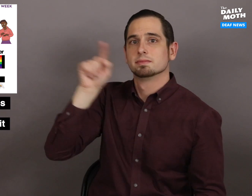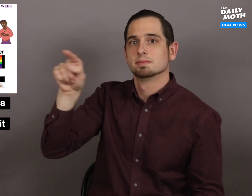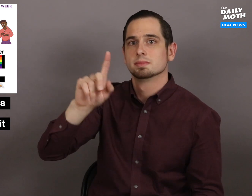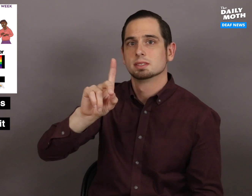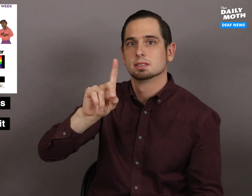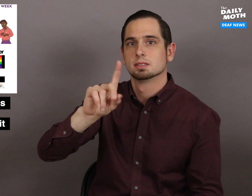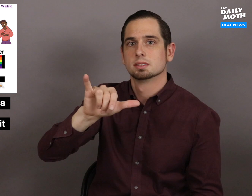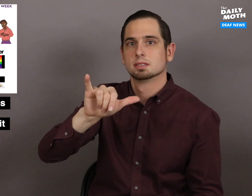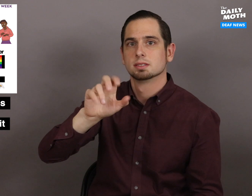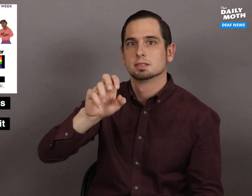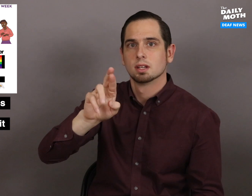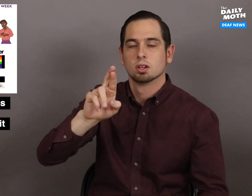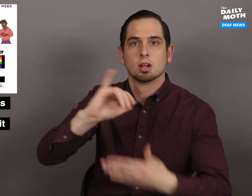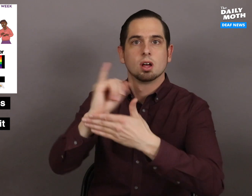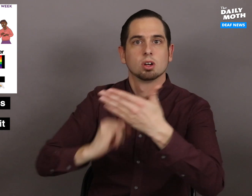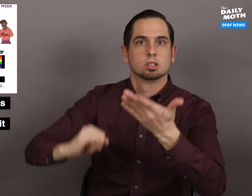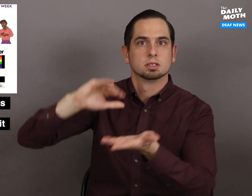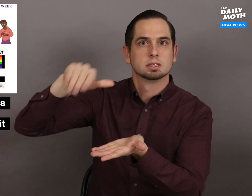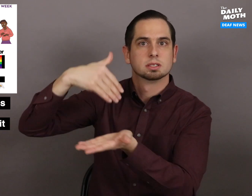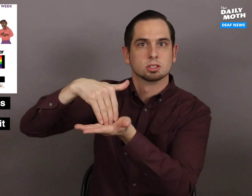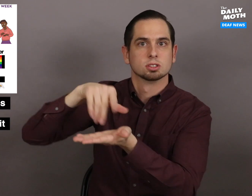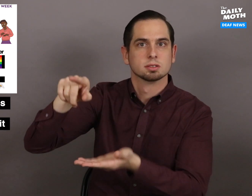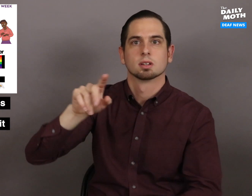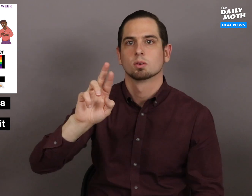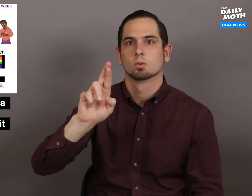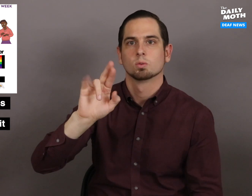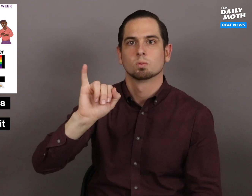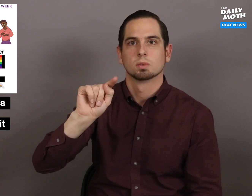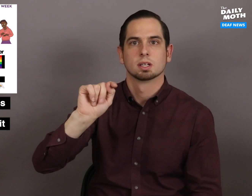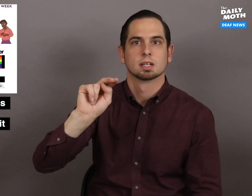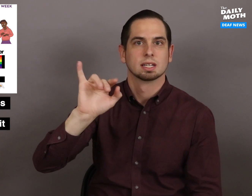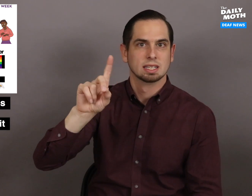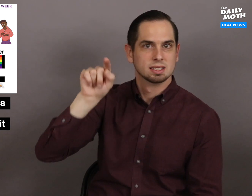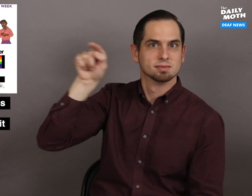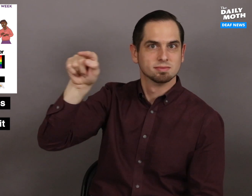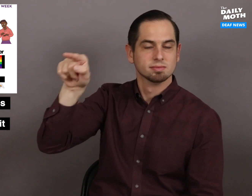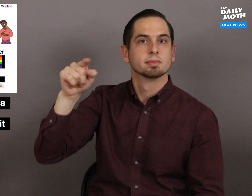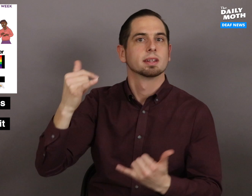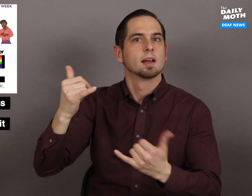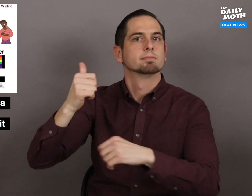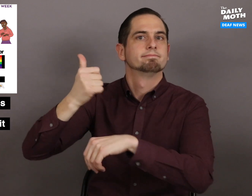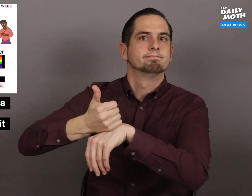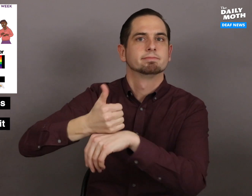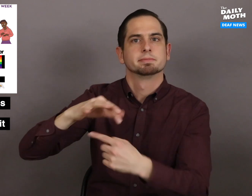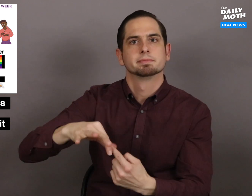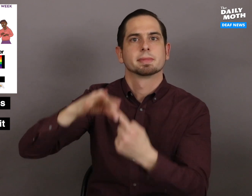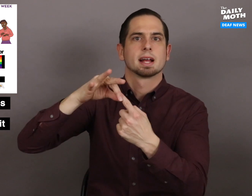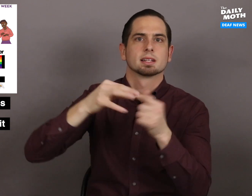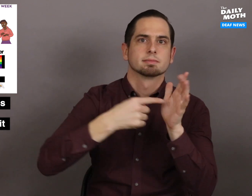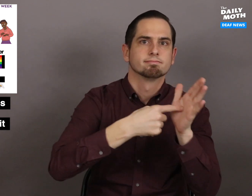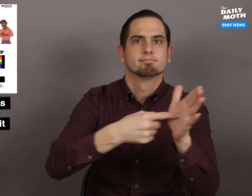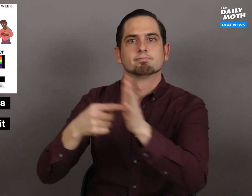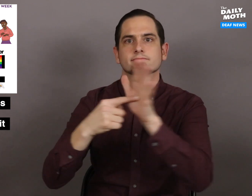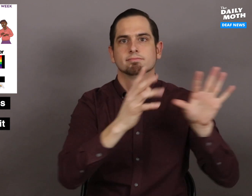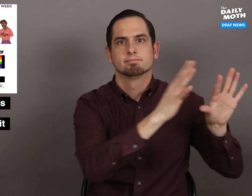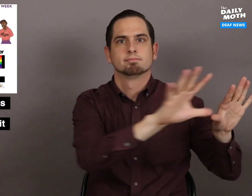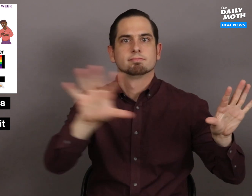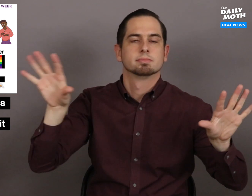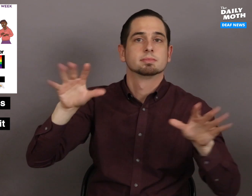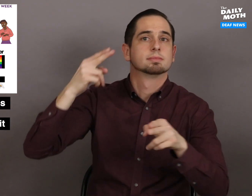The Dyer Arts Center at RIT/NTID has a special exhibit